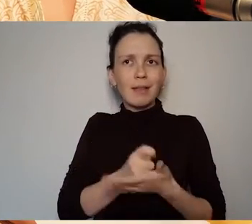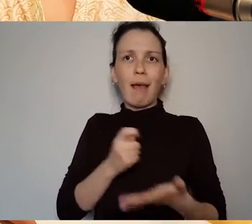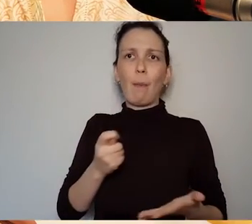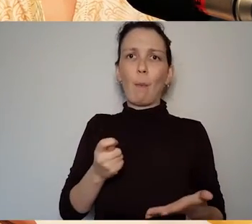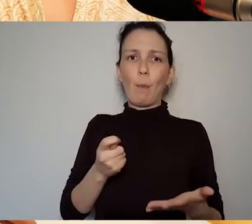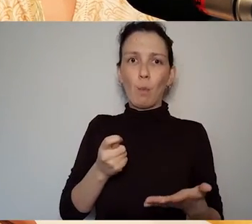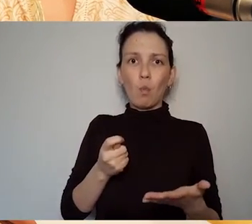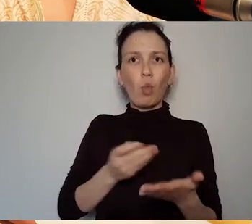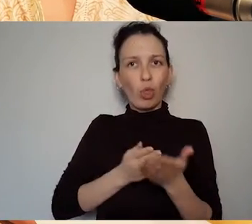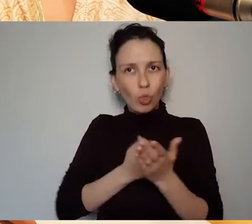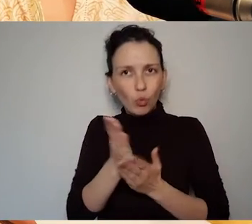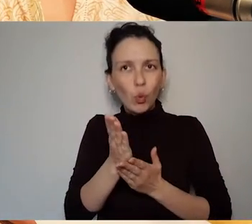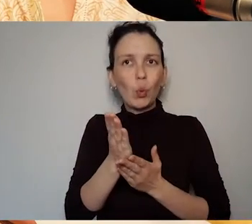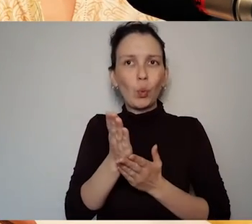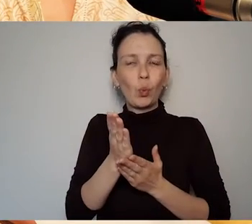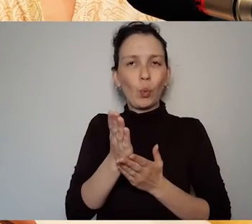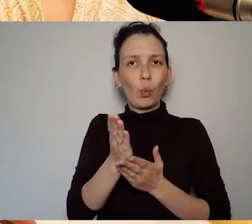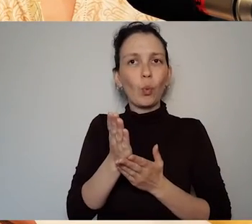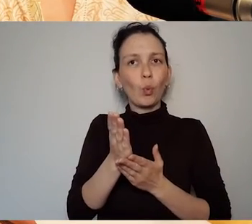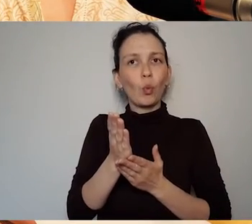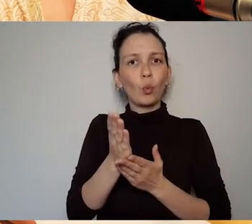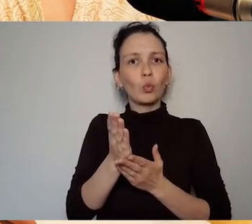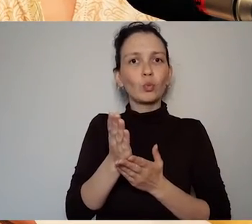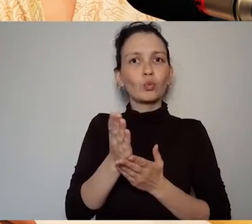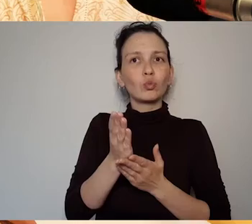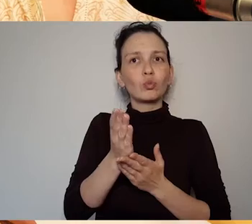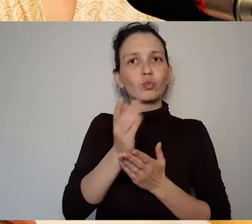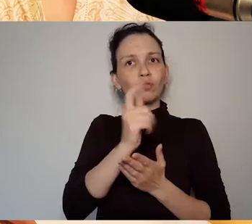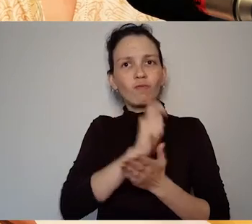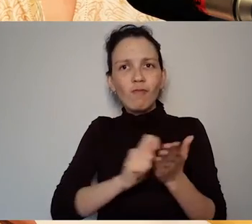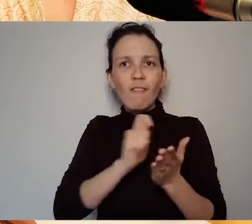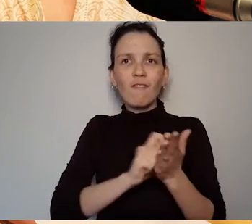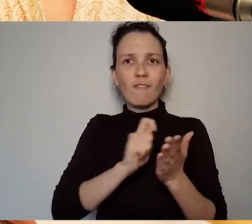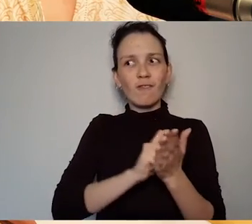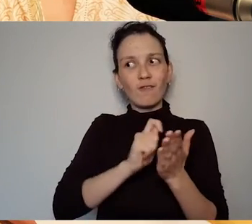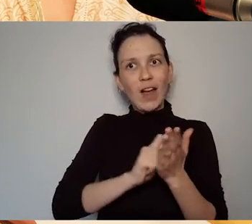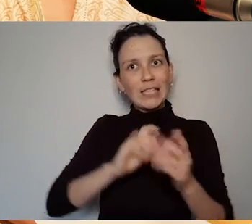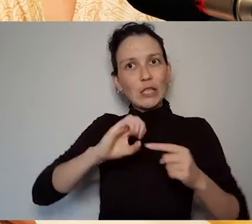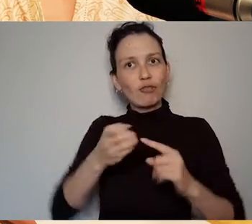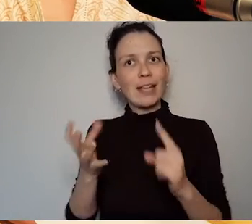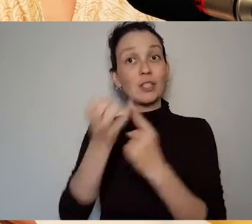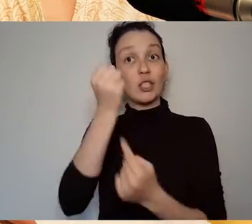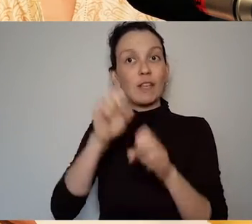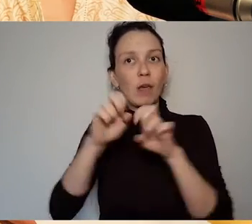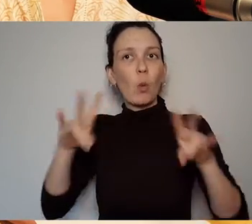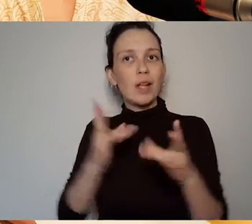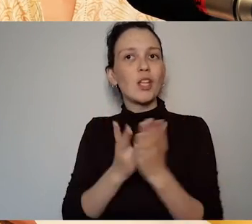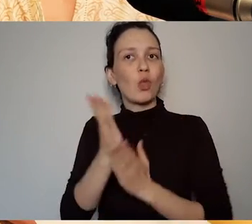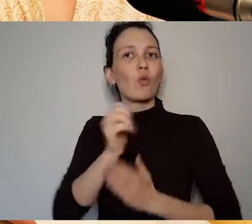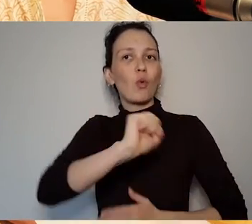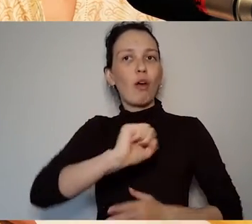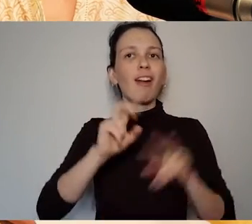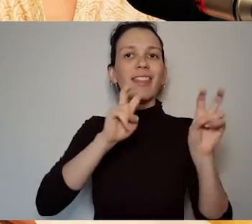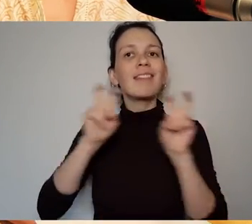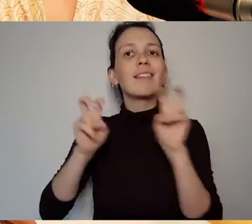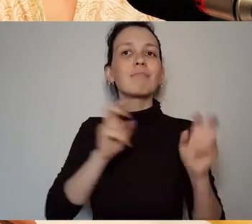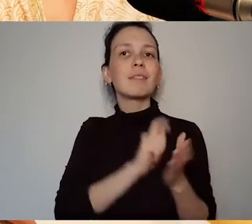intention to further equality into playwriting. So she wouldn't be unusual in that her voice